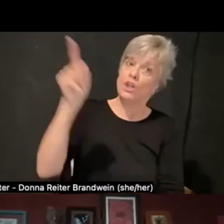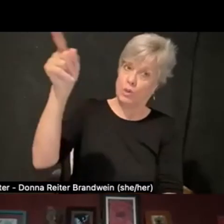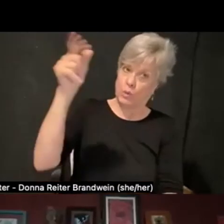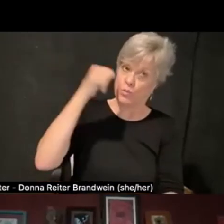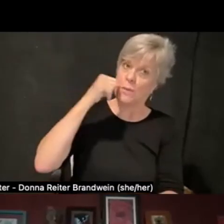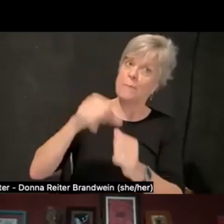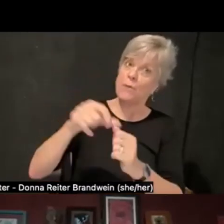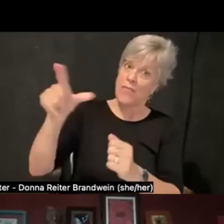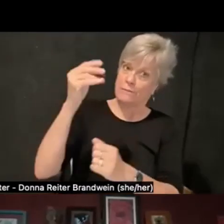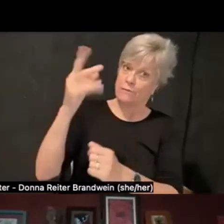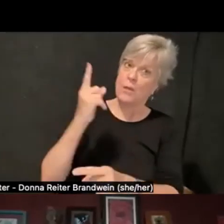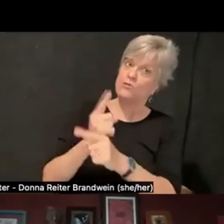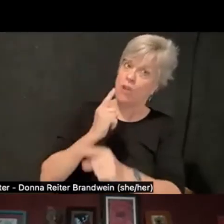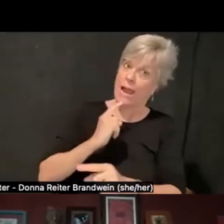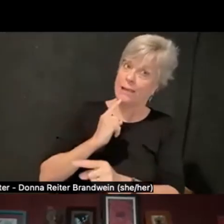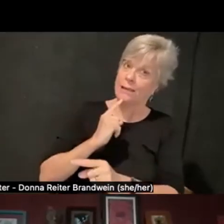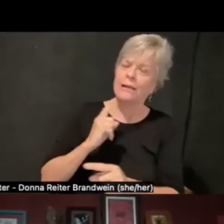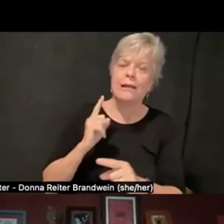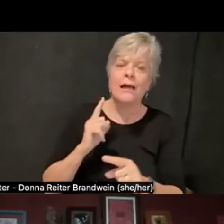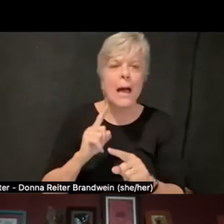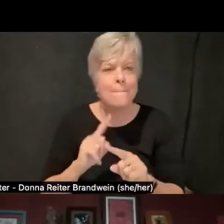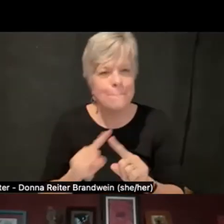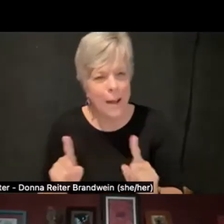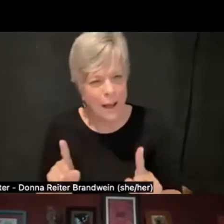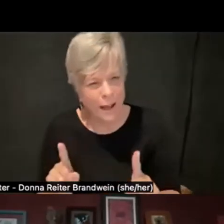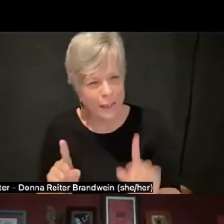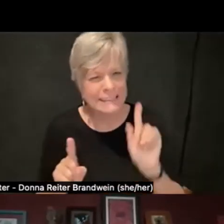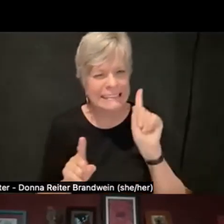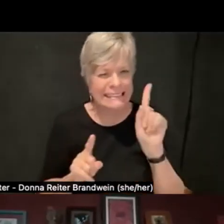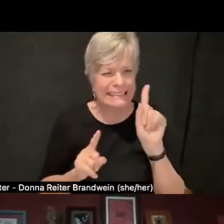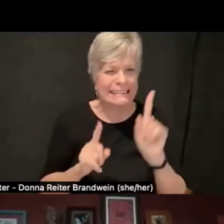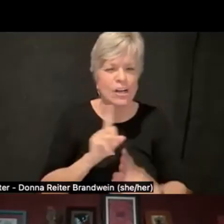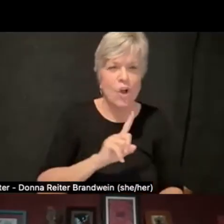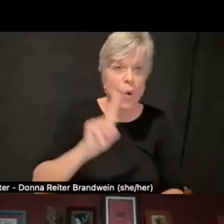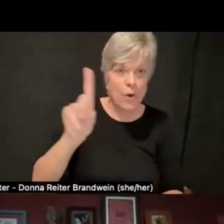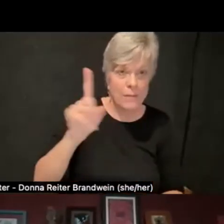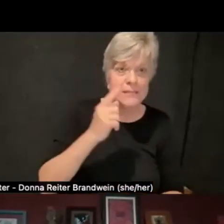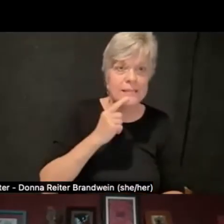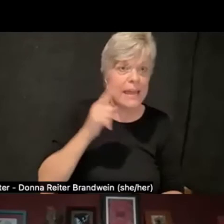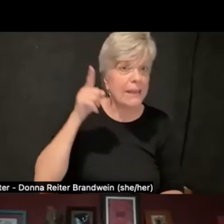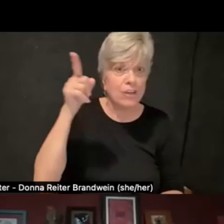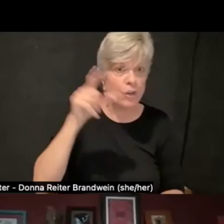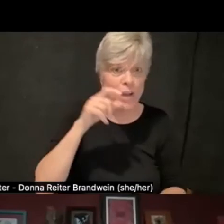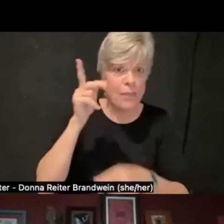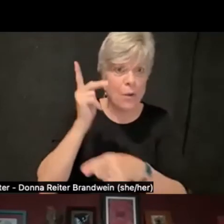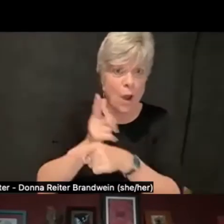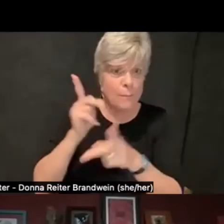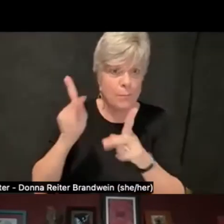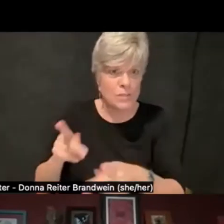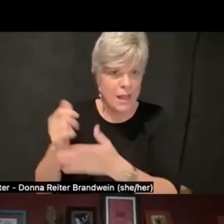but just always kind of go to them and say, "Hey, if you're not the right person that can help me with this,